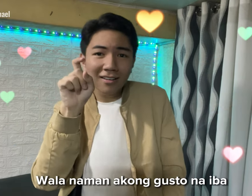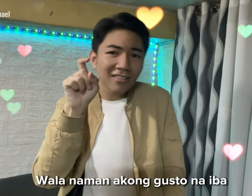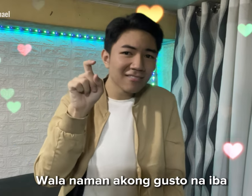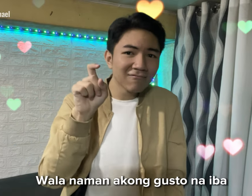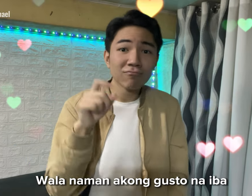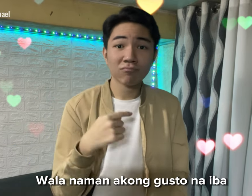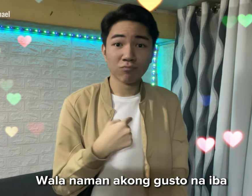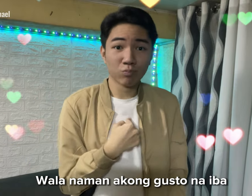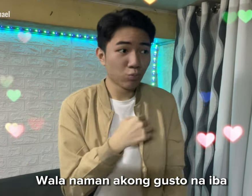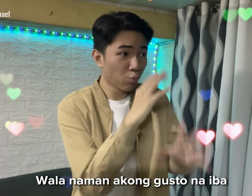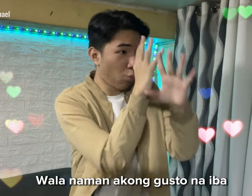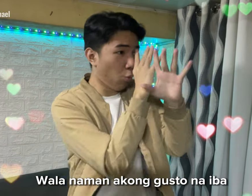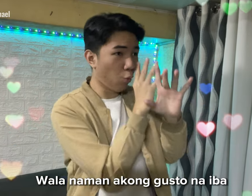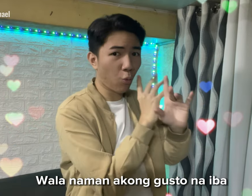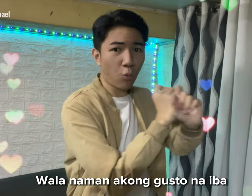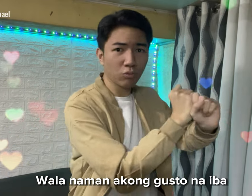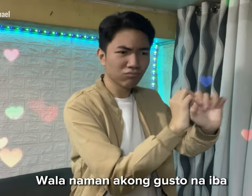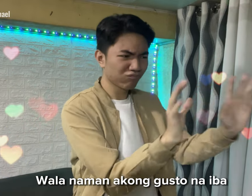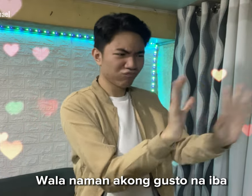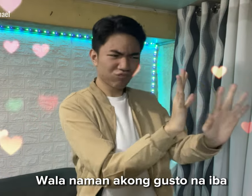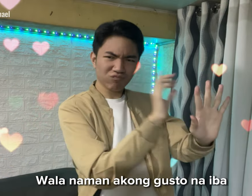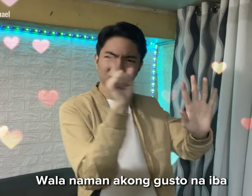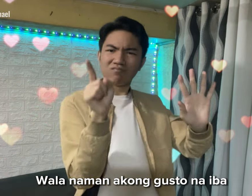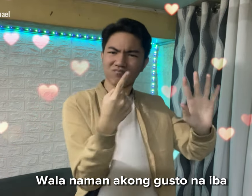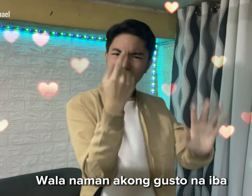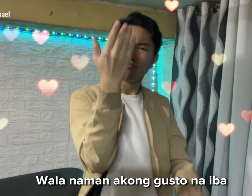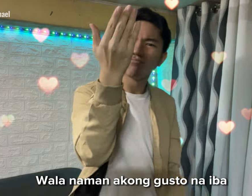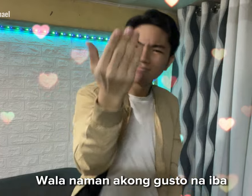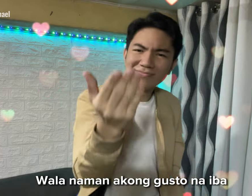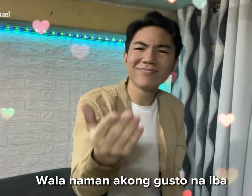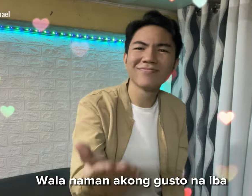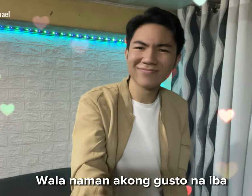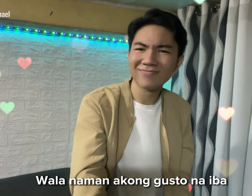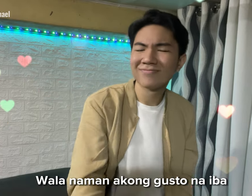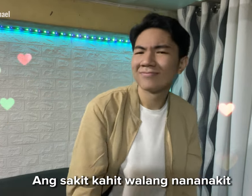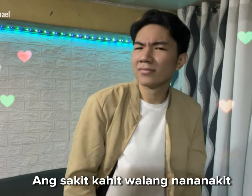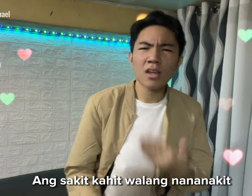I don't want anyone else